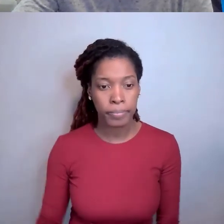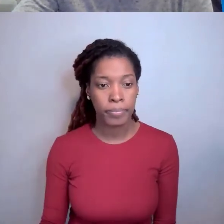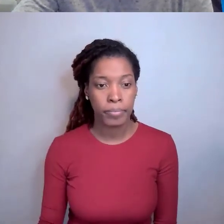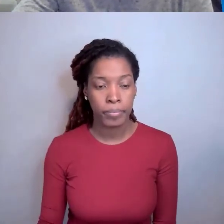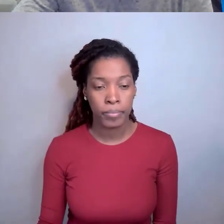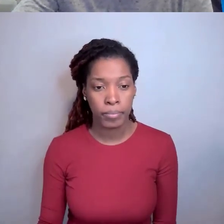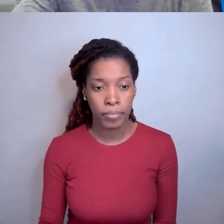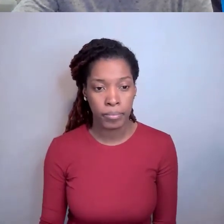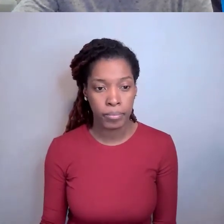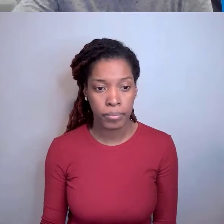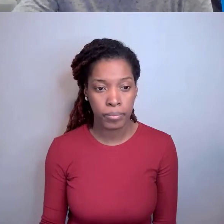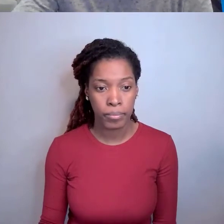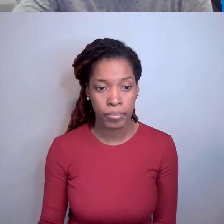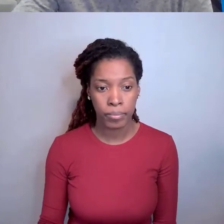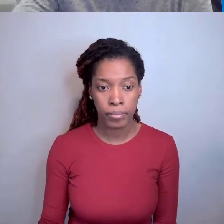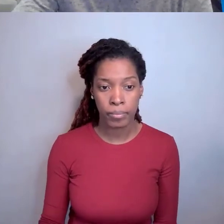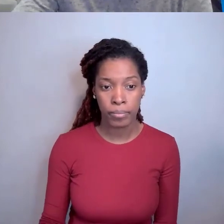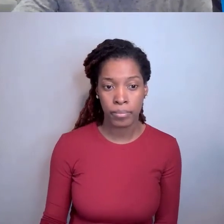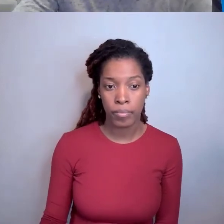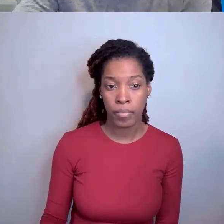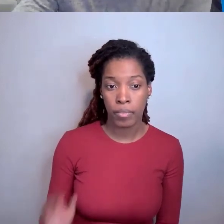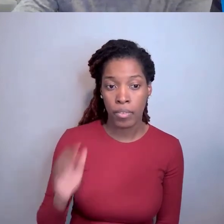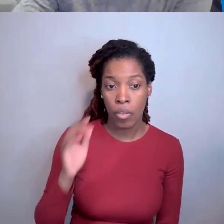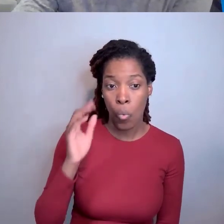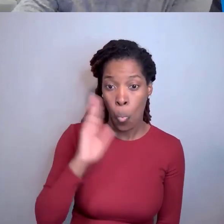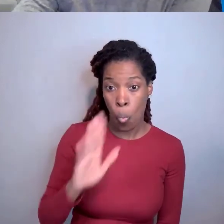if you can't tell us what it is, it's not there yet.